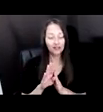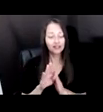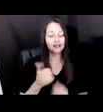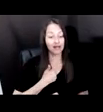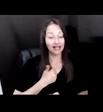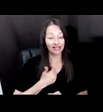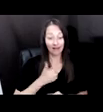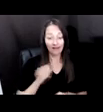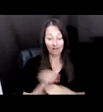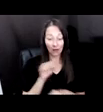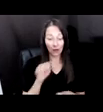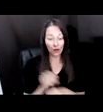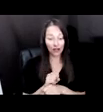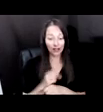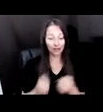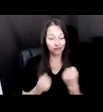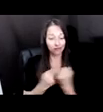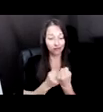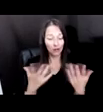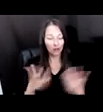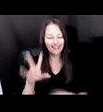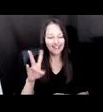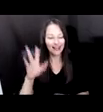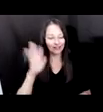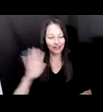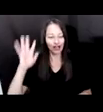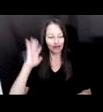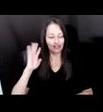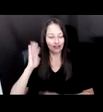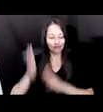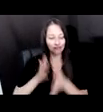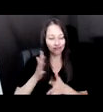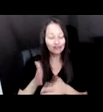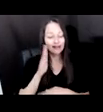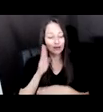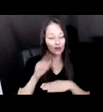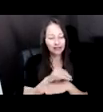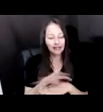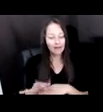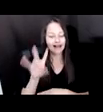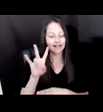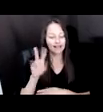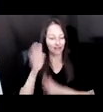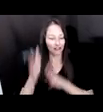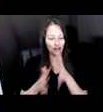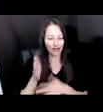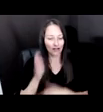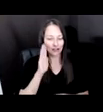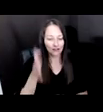I DO WILL HAVE A LASTING IMPACT ON THE SEVEN GENERATIONS AHEAD OF ME. WE USE STORIES AS A